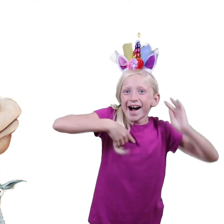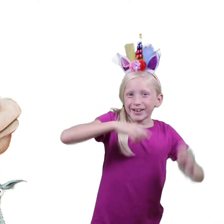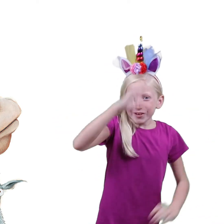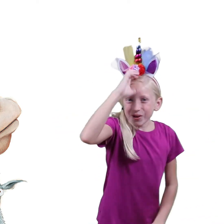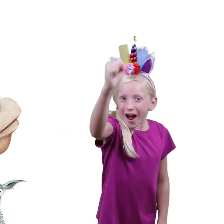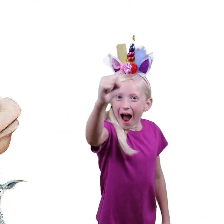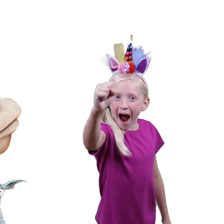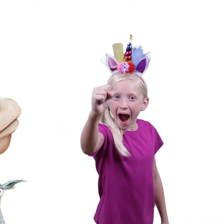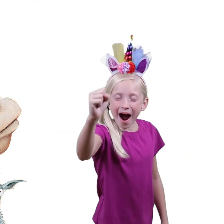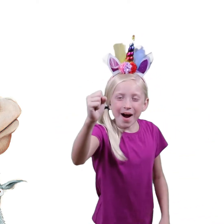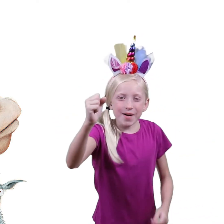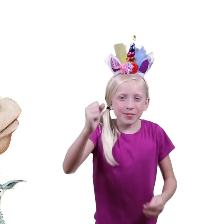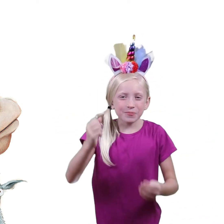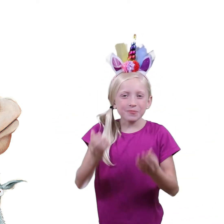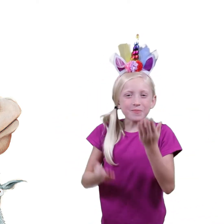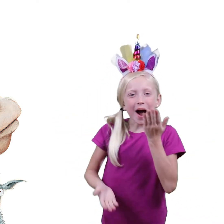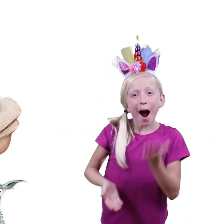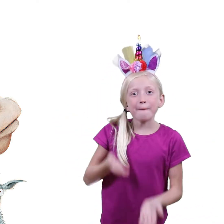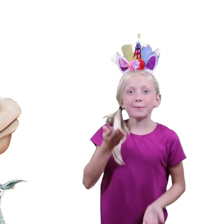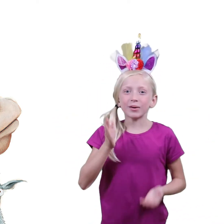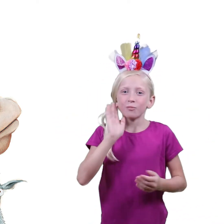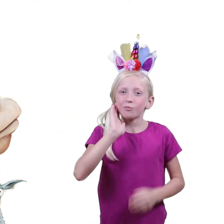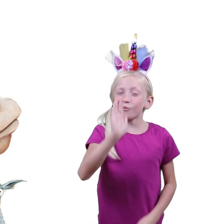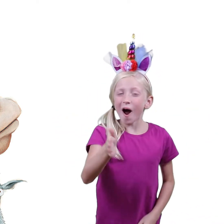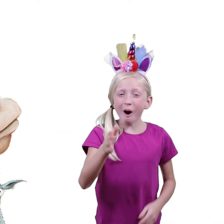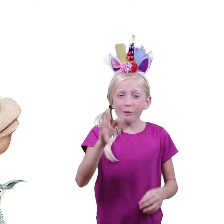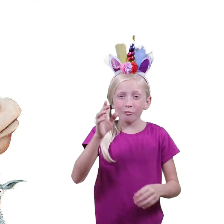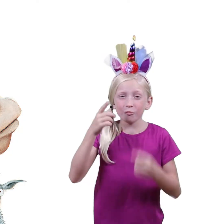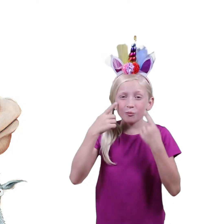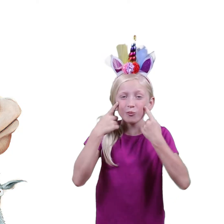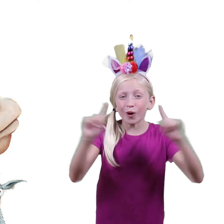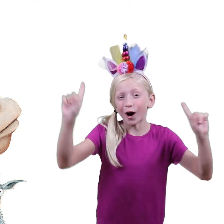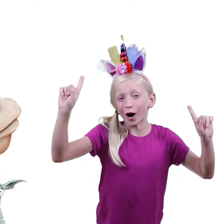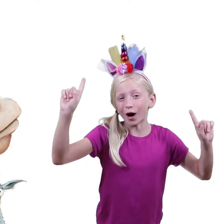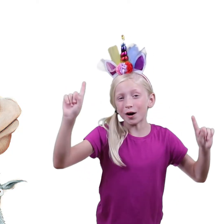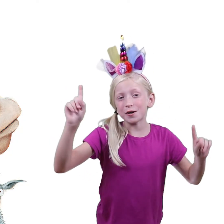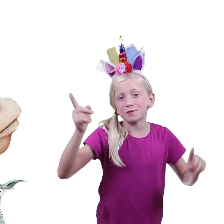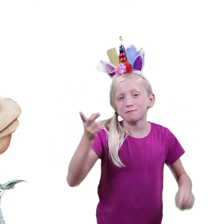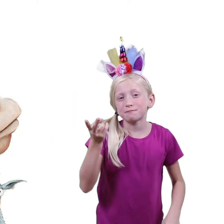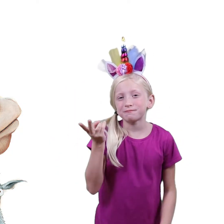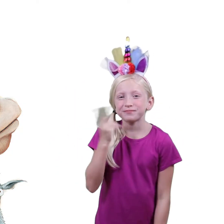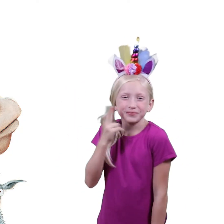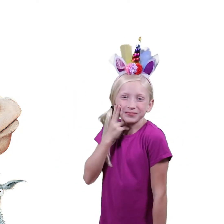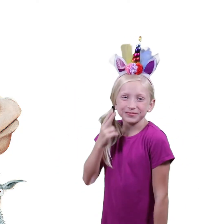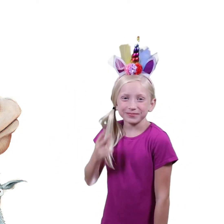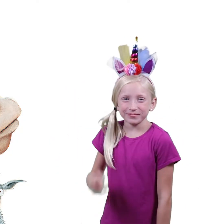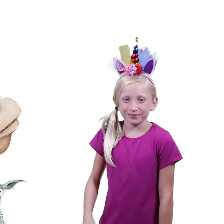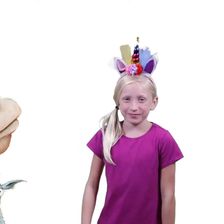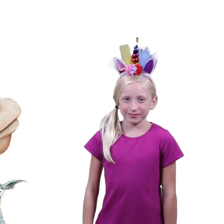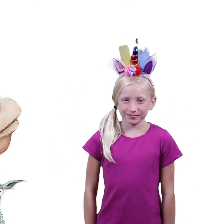“I'll say that I'm a unicorn! It might just work…who knows?”